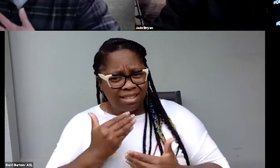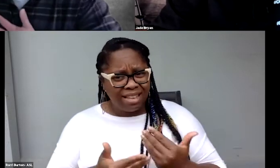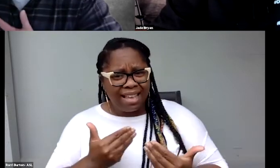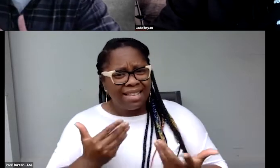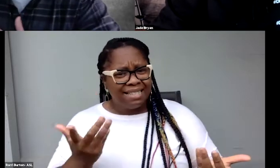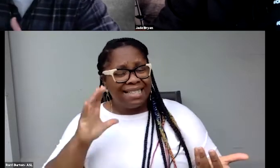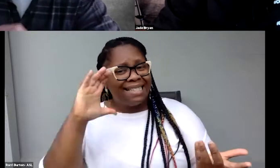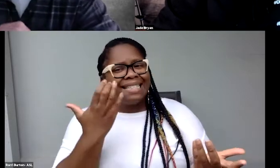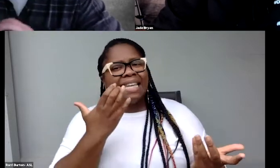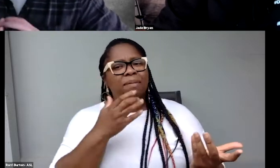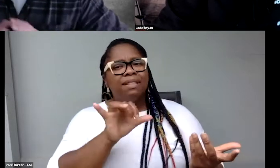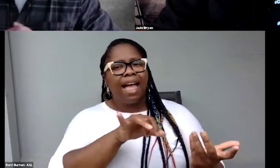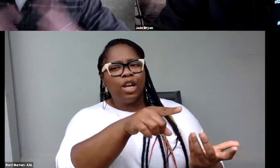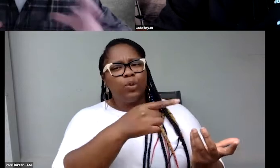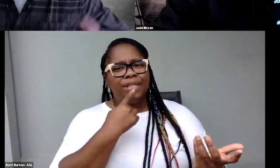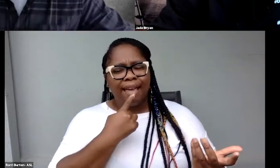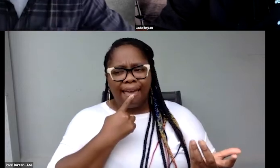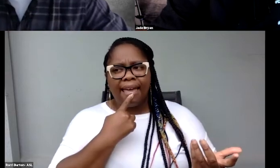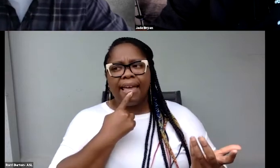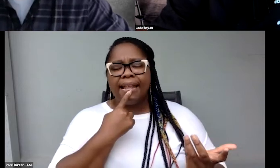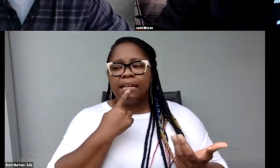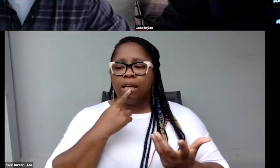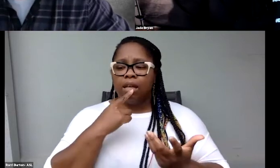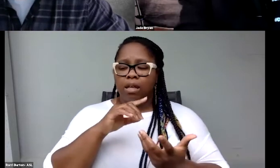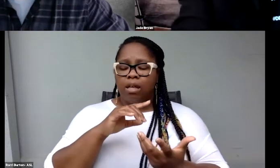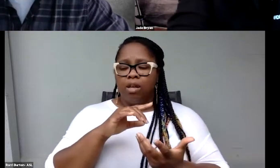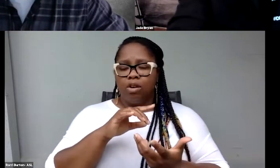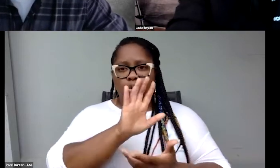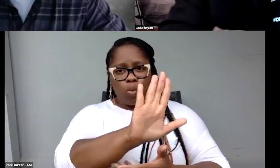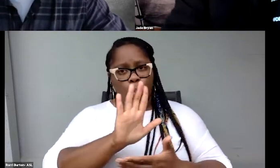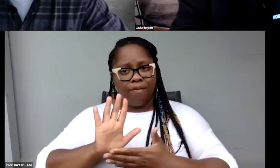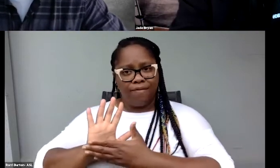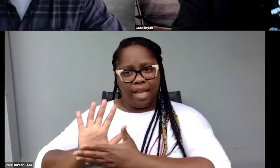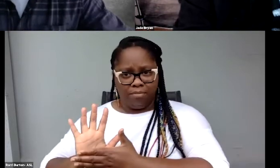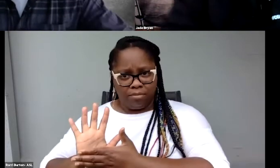you're saying is the films that you are working on,